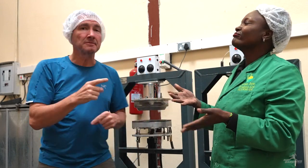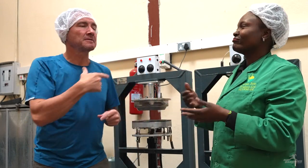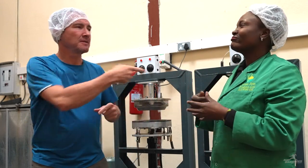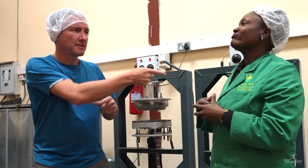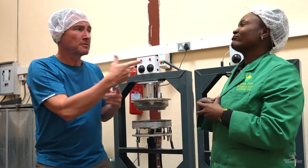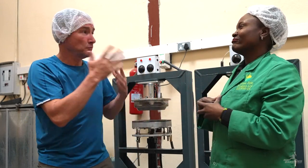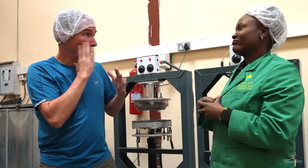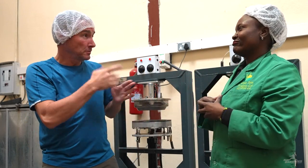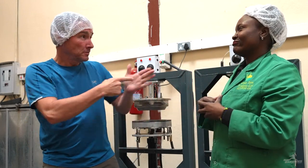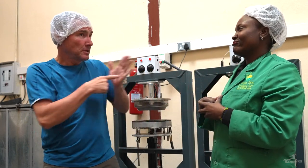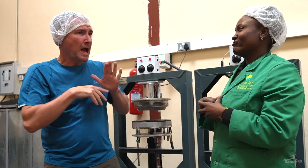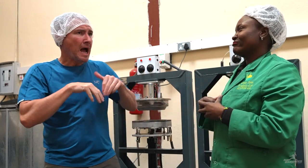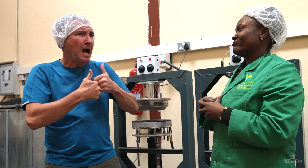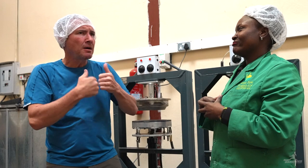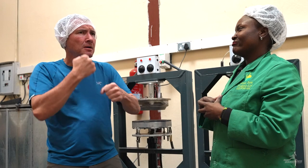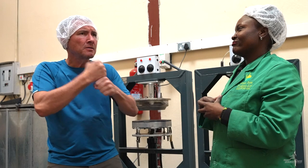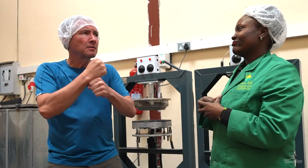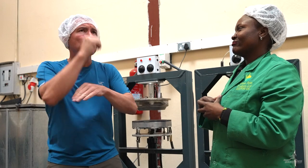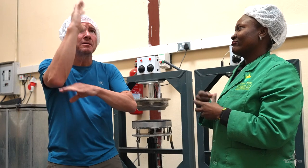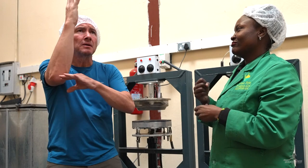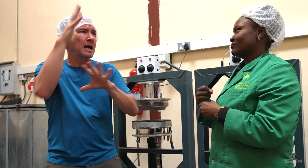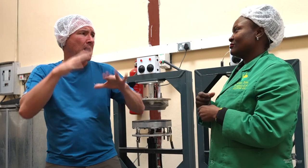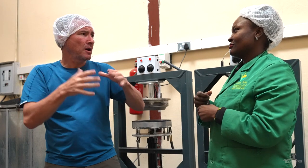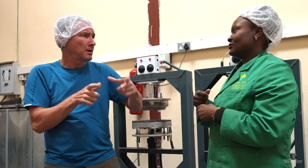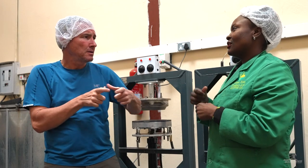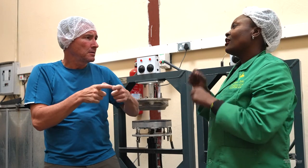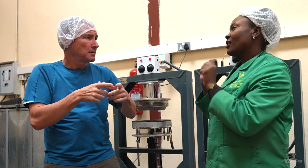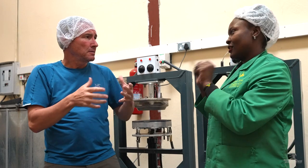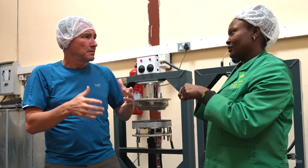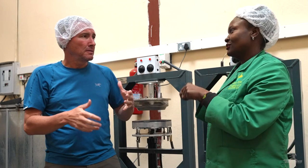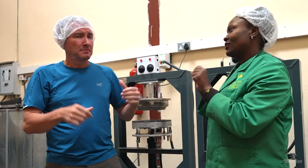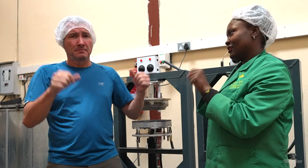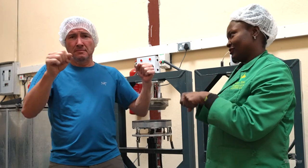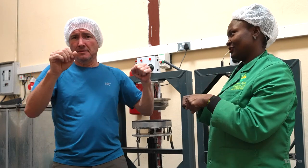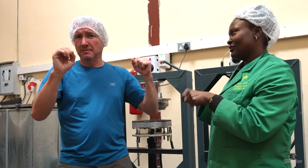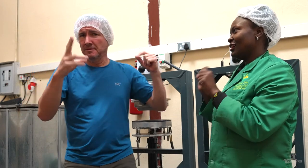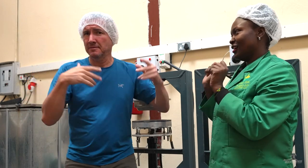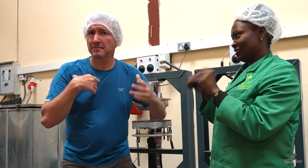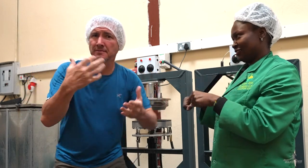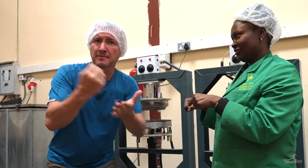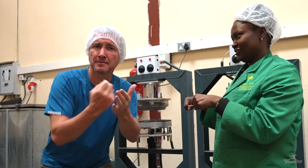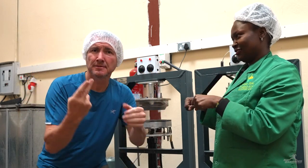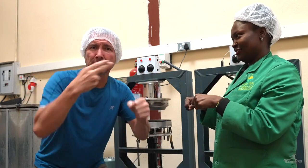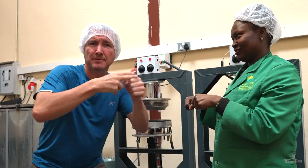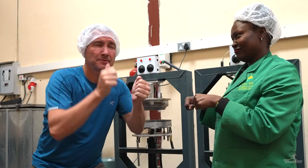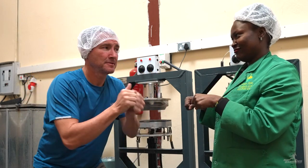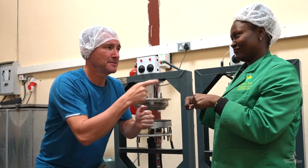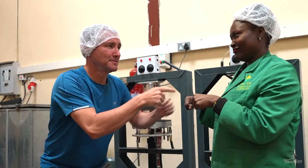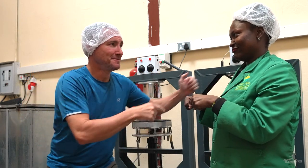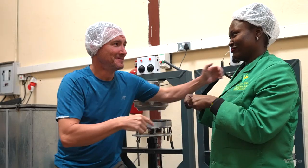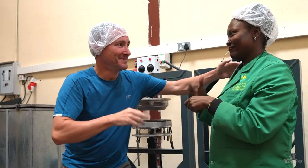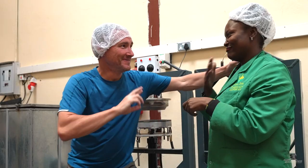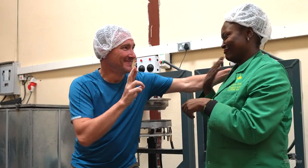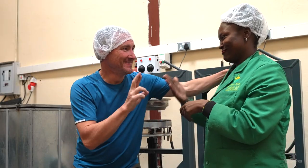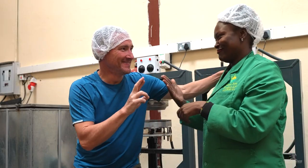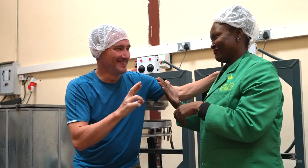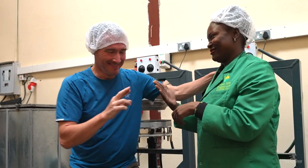Will you show us how this process works? I can show you. Great, let's see how it's done! Are you ready? - Thank you.